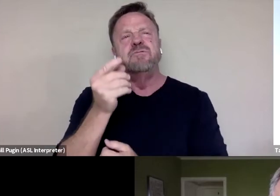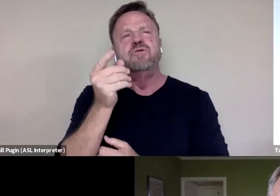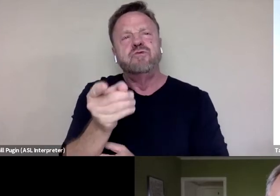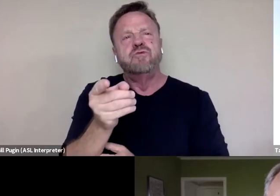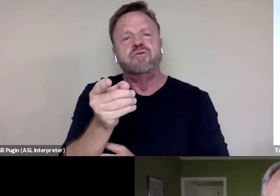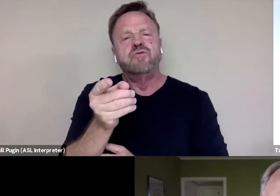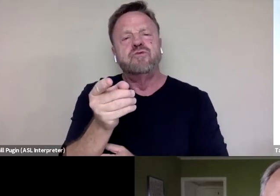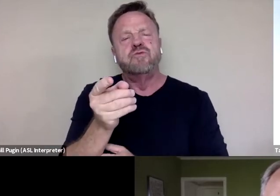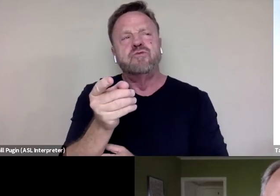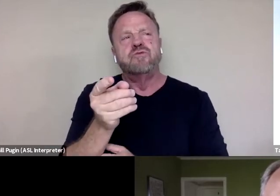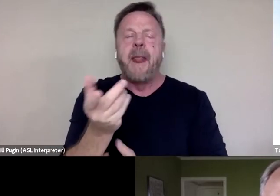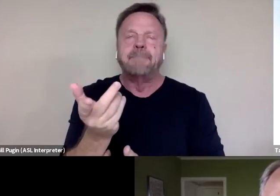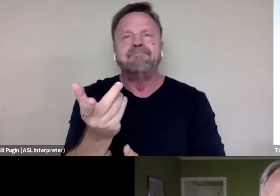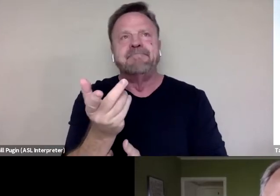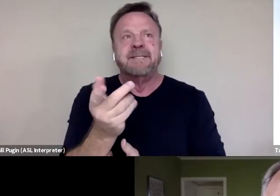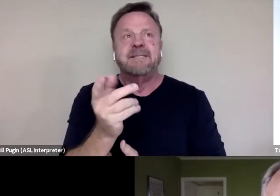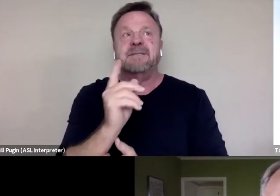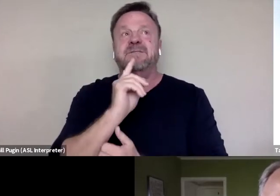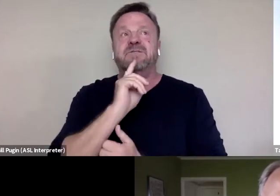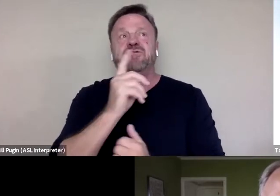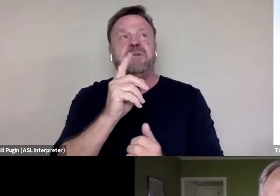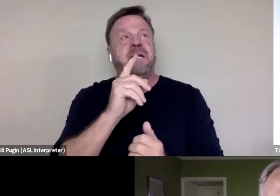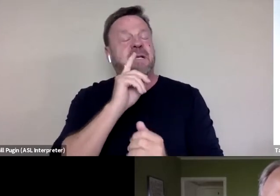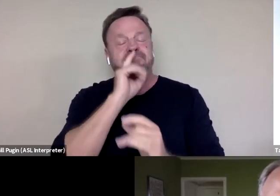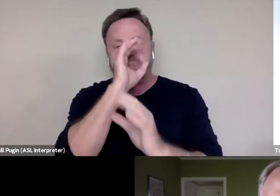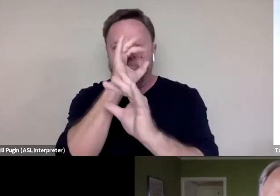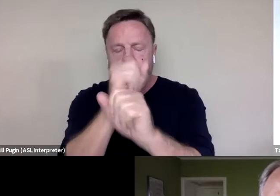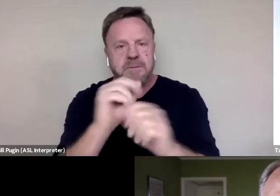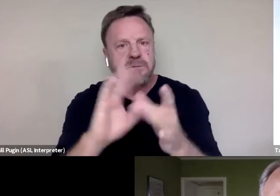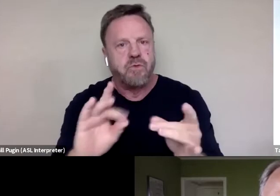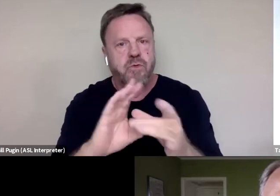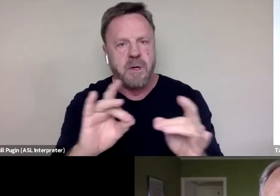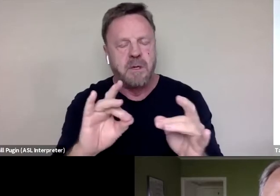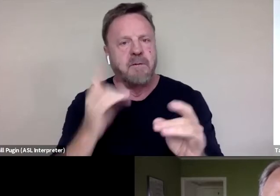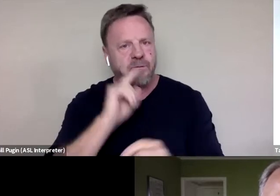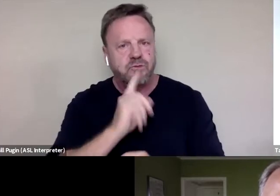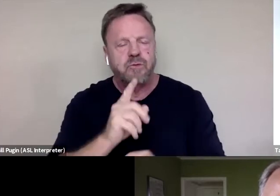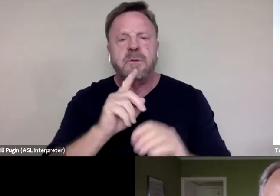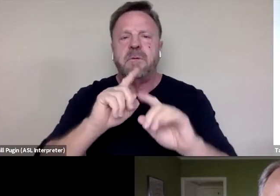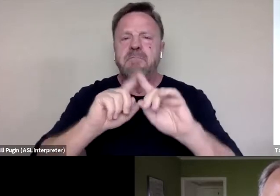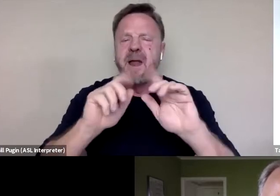It's obviously a provocative and compelling story, but I wanna know how you came up,